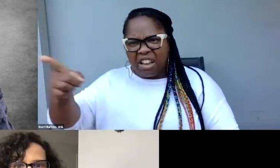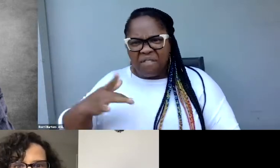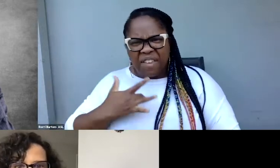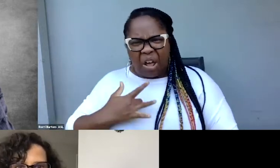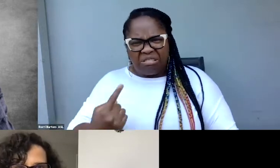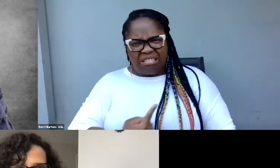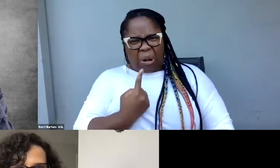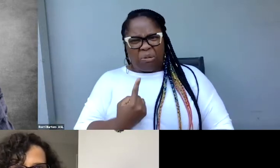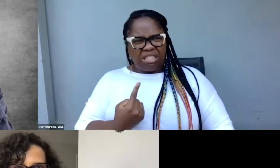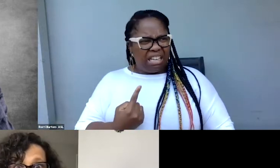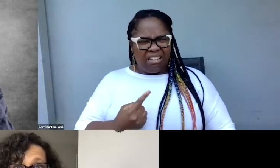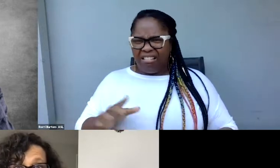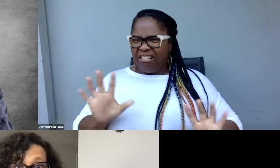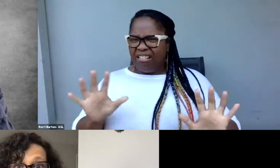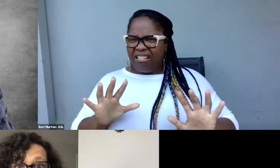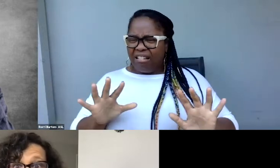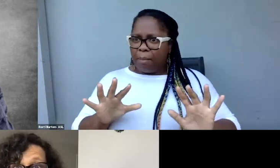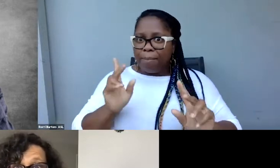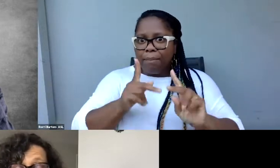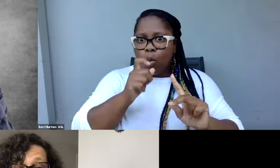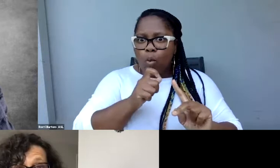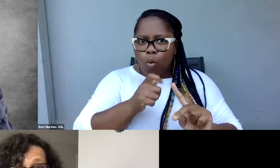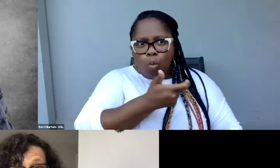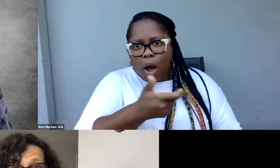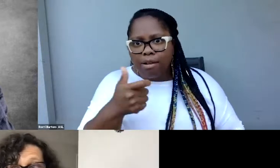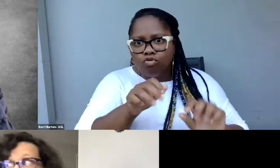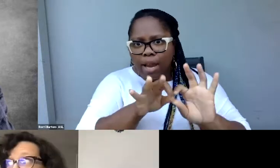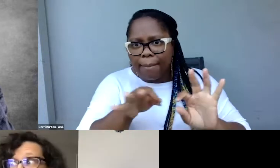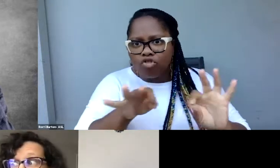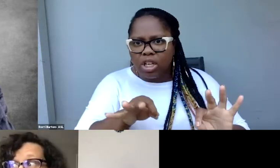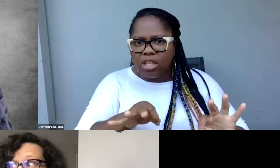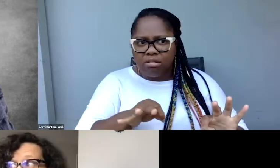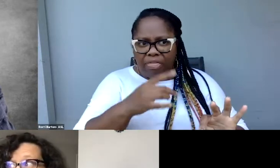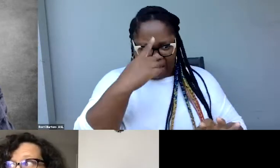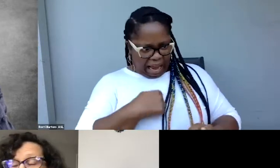going to see her film and think, oh, my gosh, did she approve that? She did not.